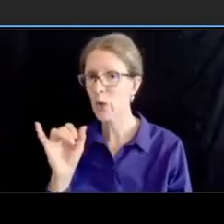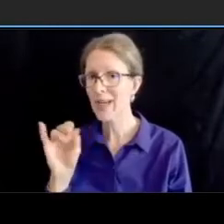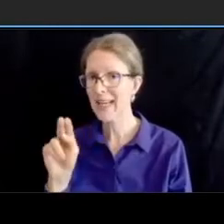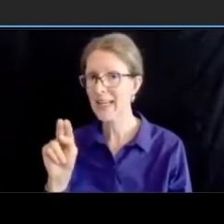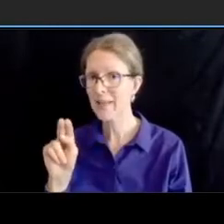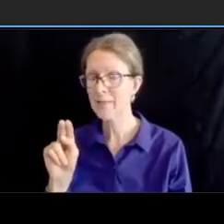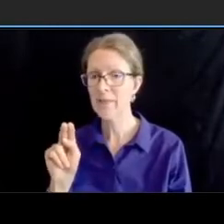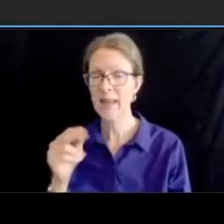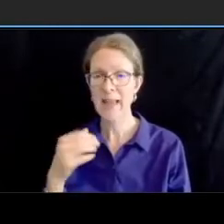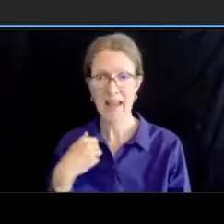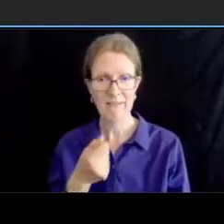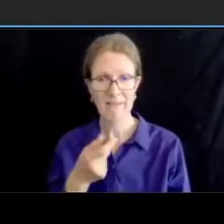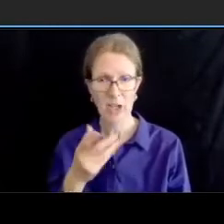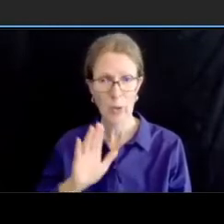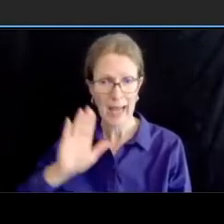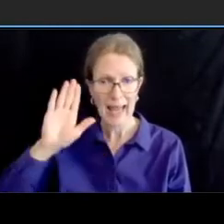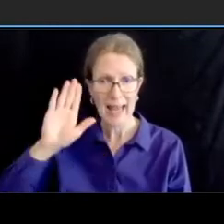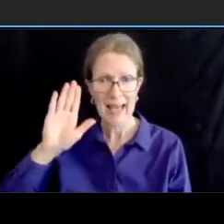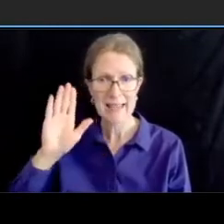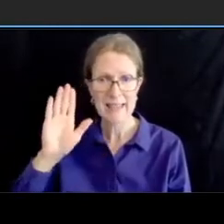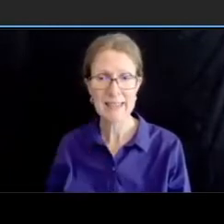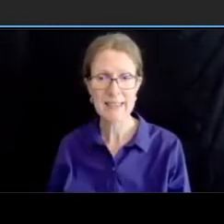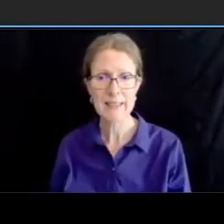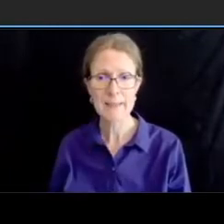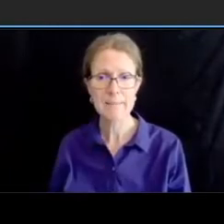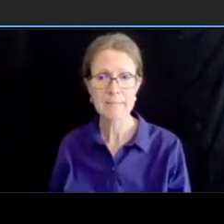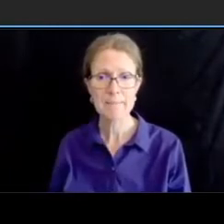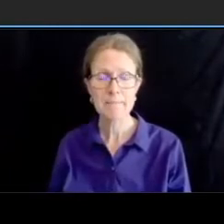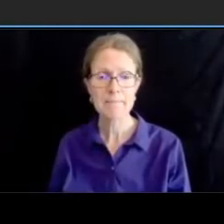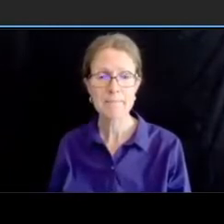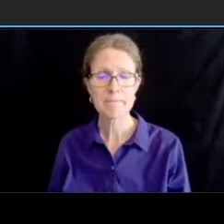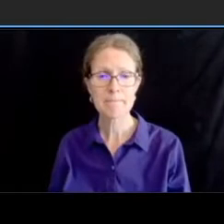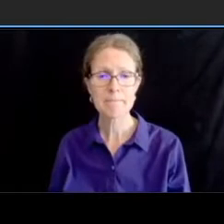um some of the other questions there are quite you know a few questions in the chat so